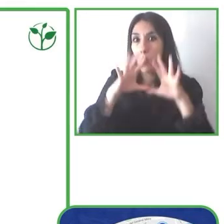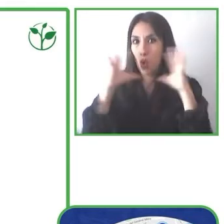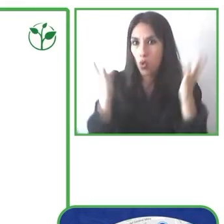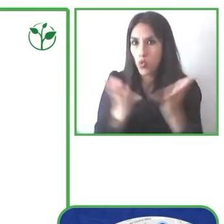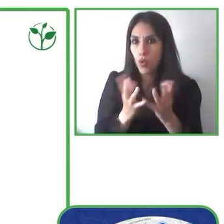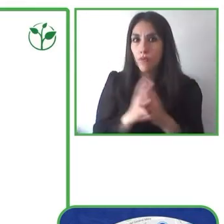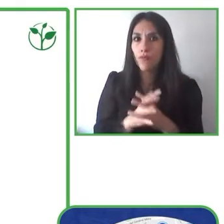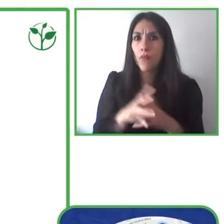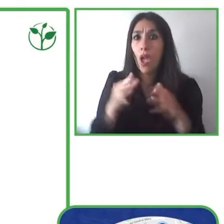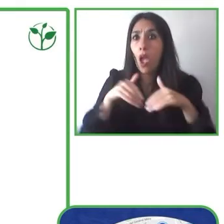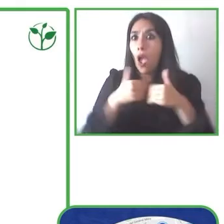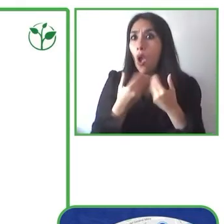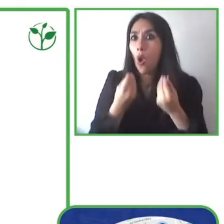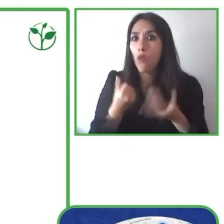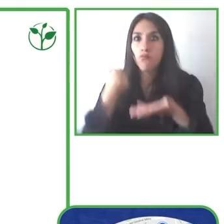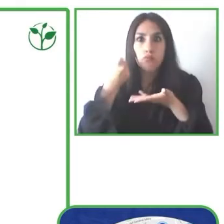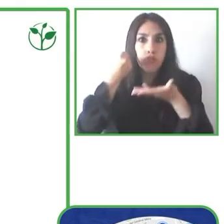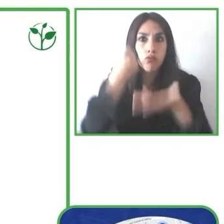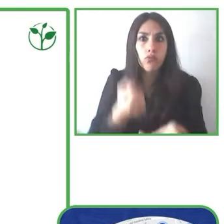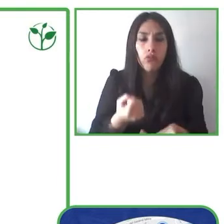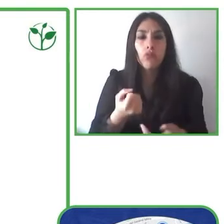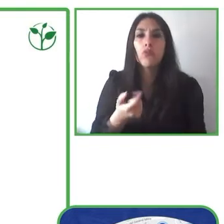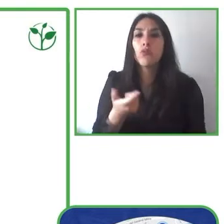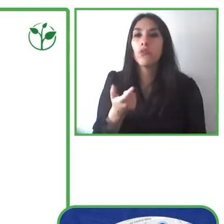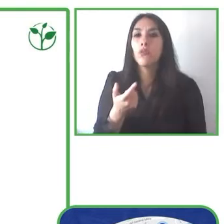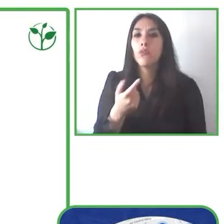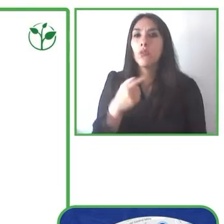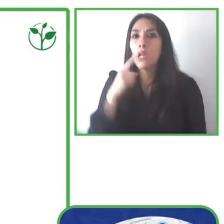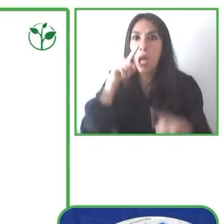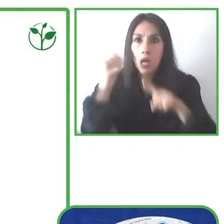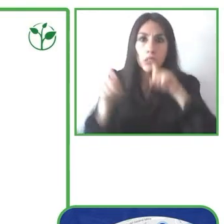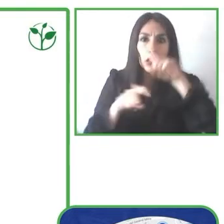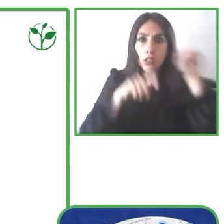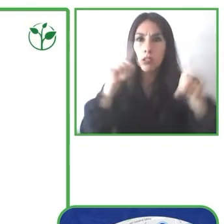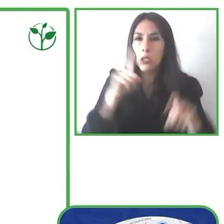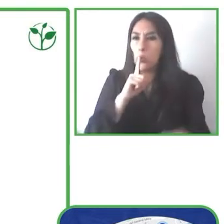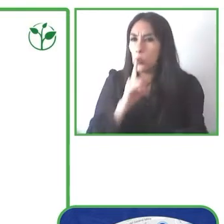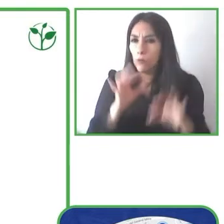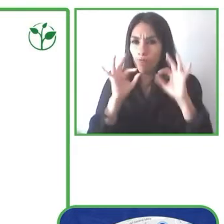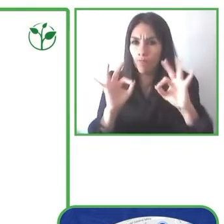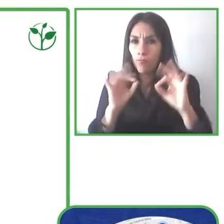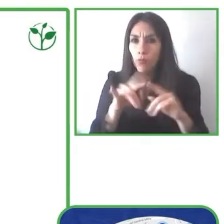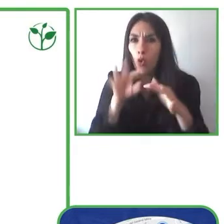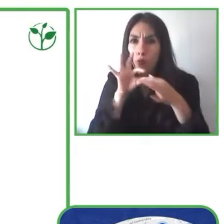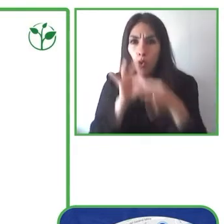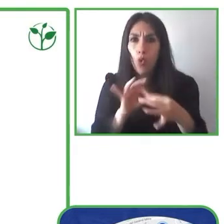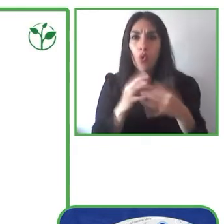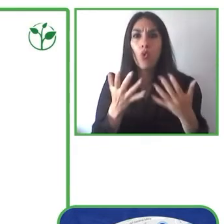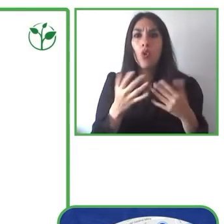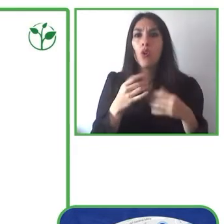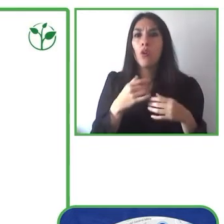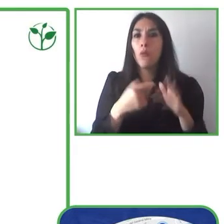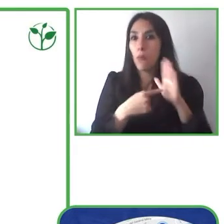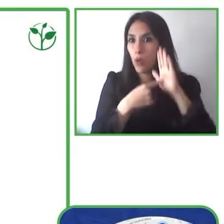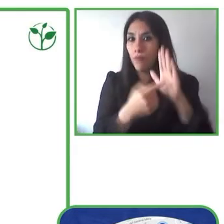initiative through providing consultancy services and raising awareness